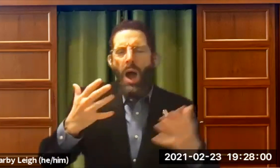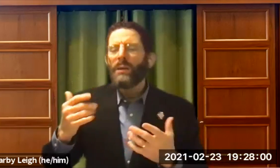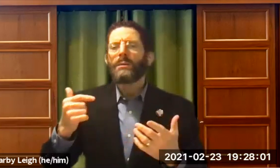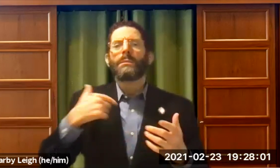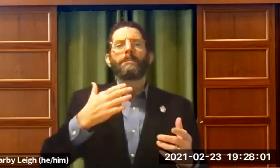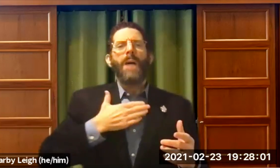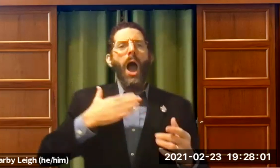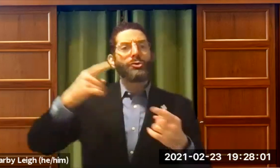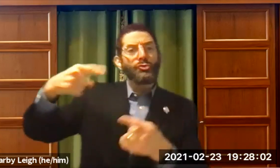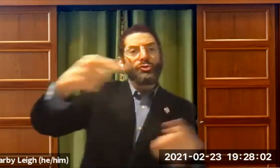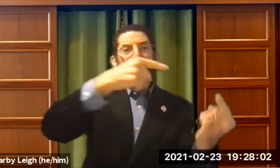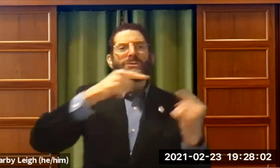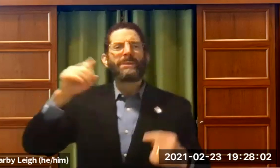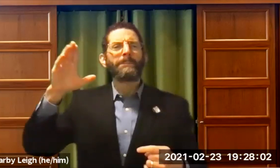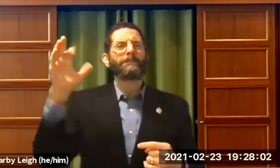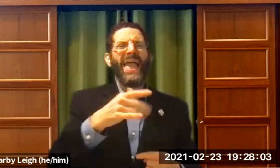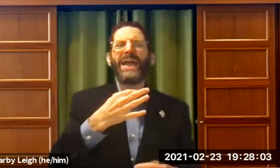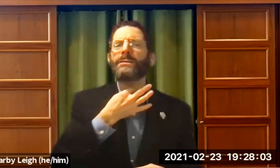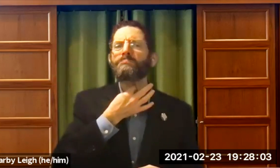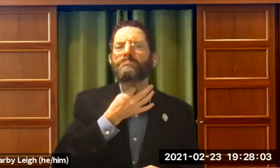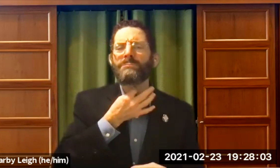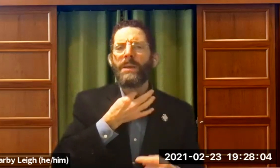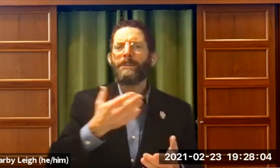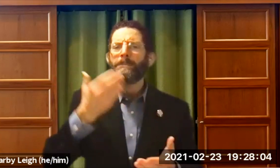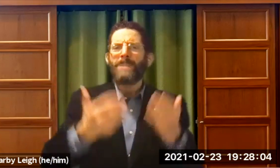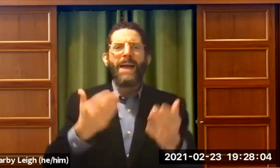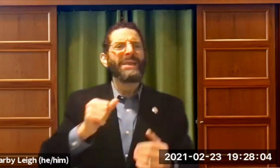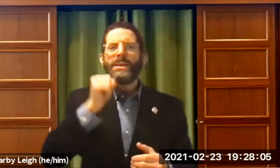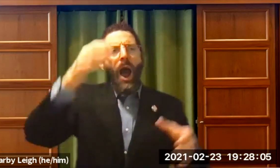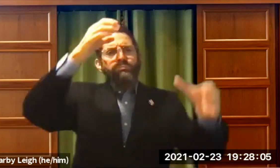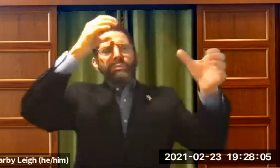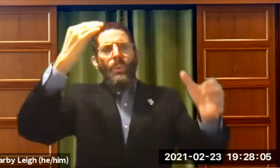point of life. And so in my travels, I came back.